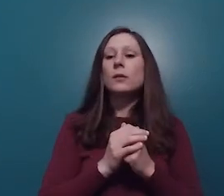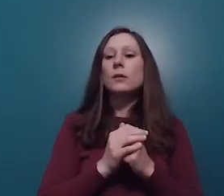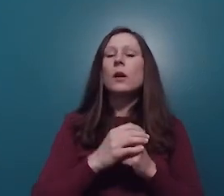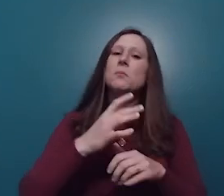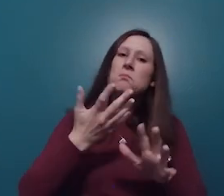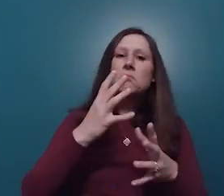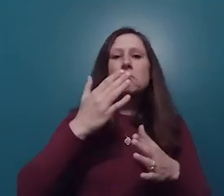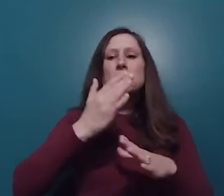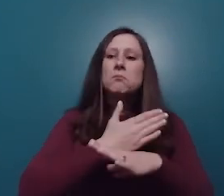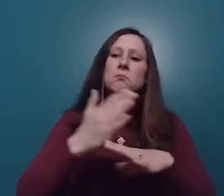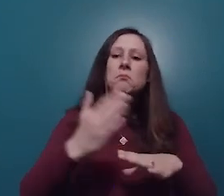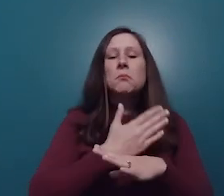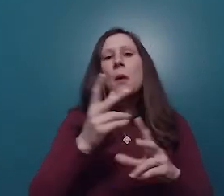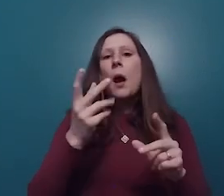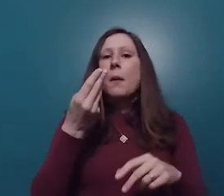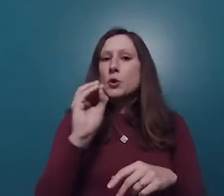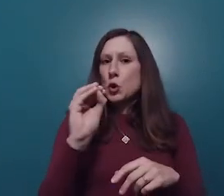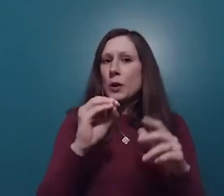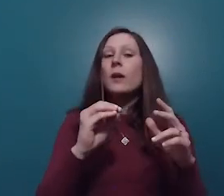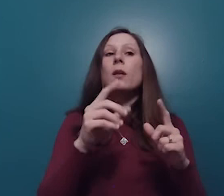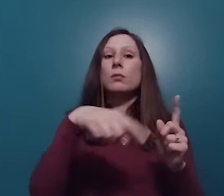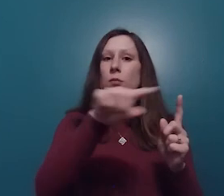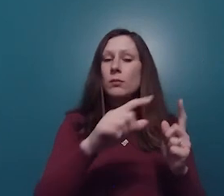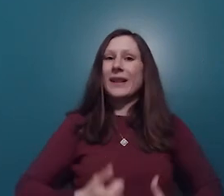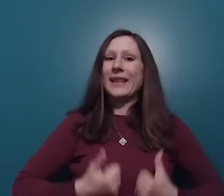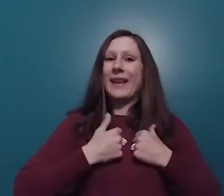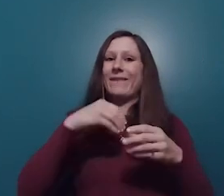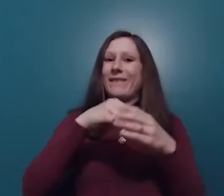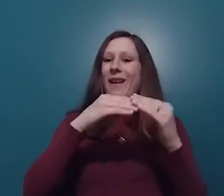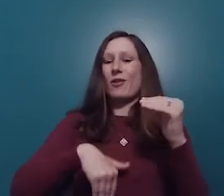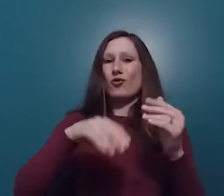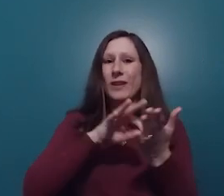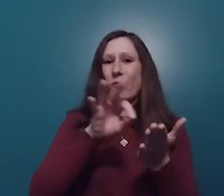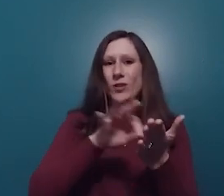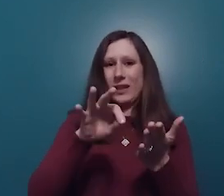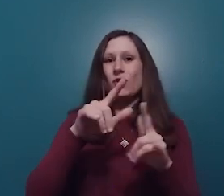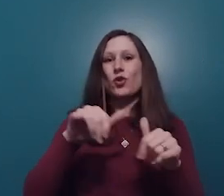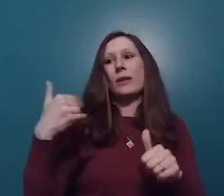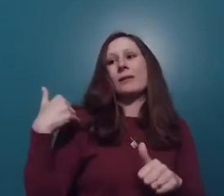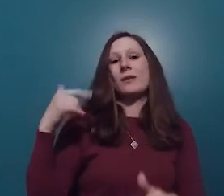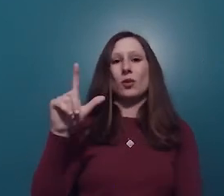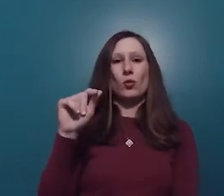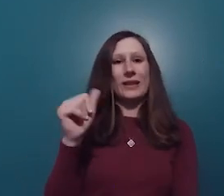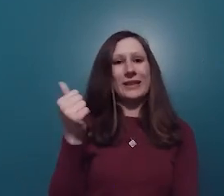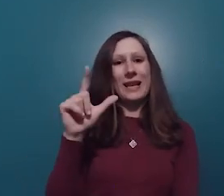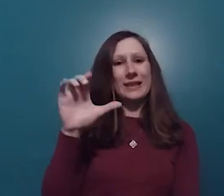Approximately 9% of Missouri's population lived in undercounted neighborhoods during the 2010 census. These